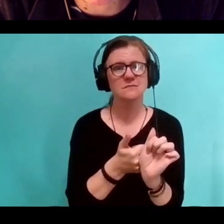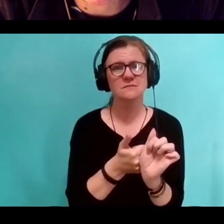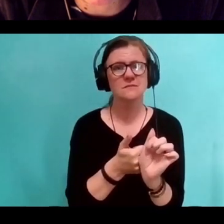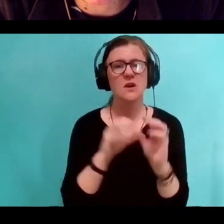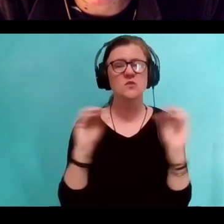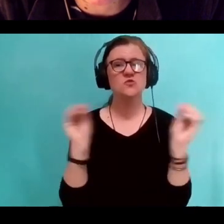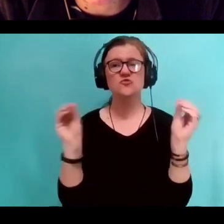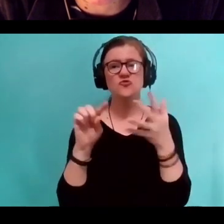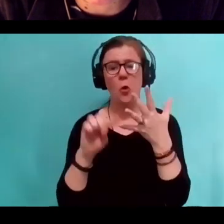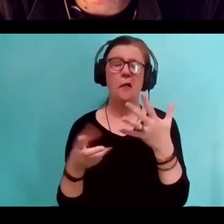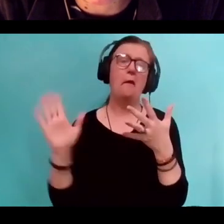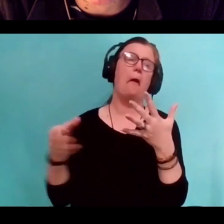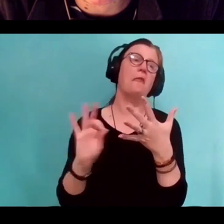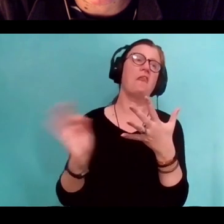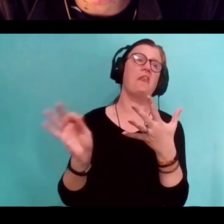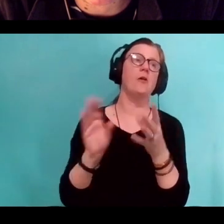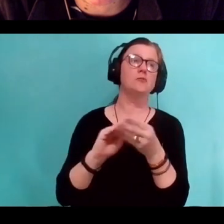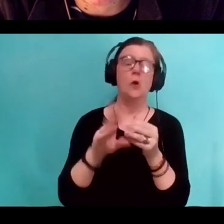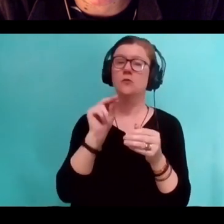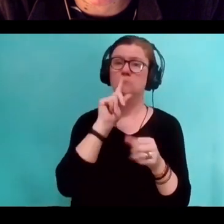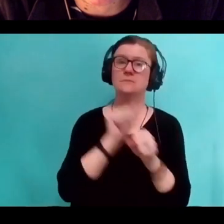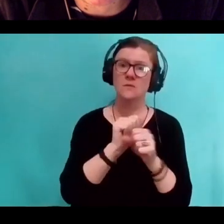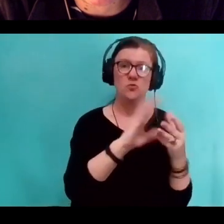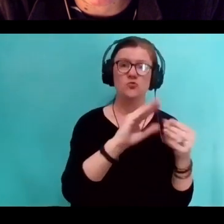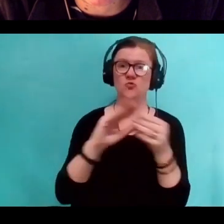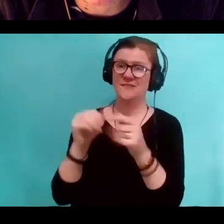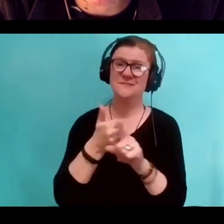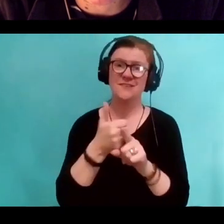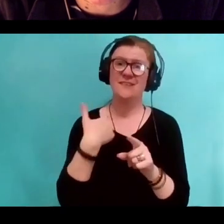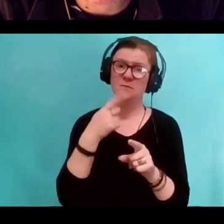I'm really trying to make a thing about the book